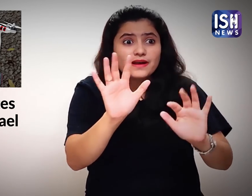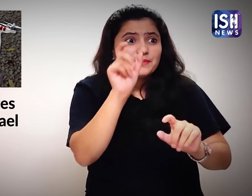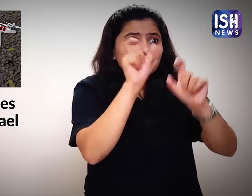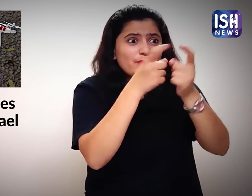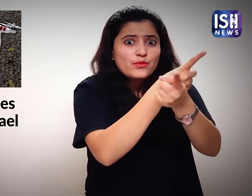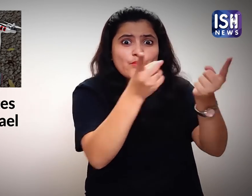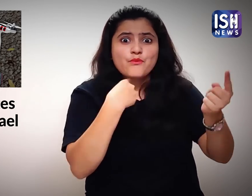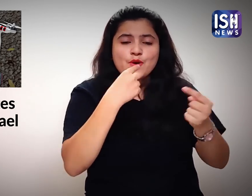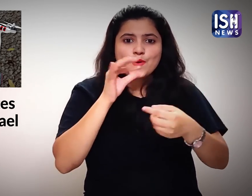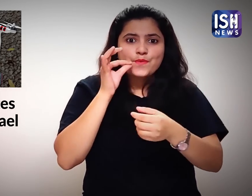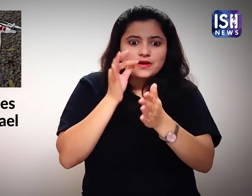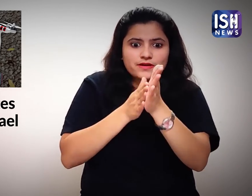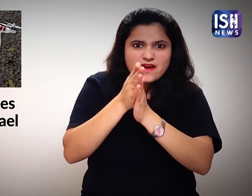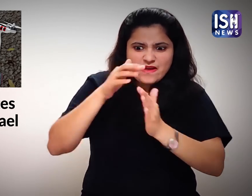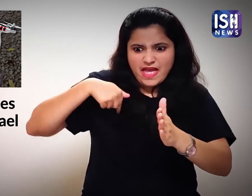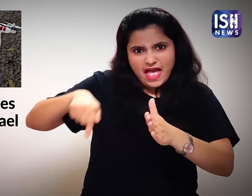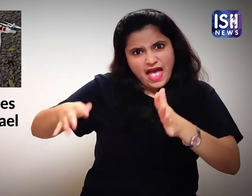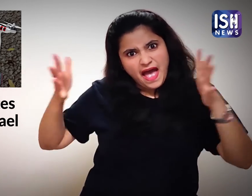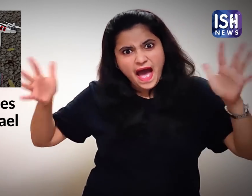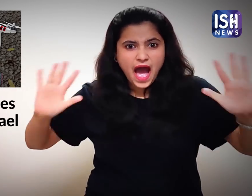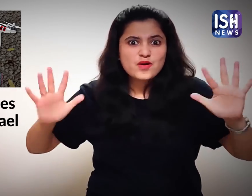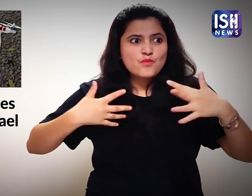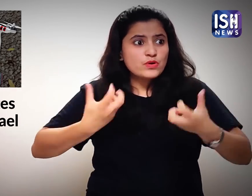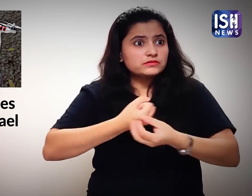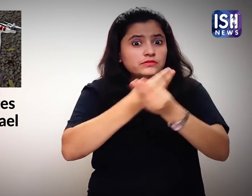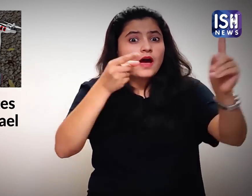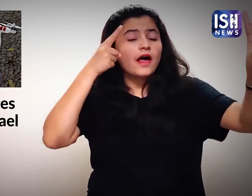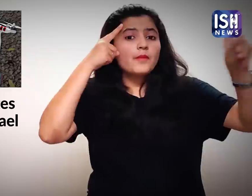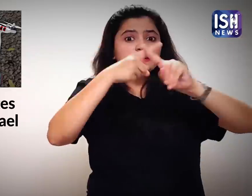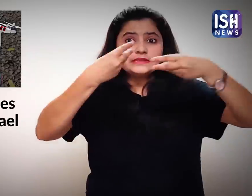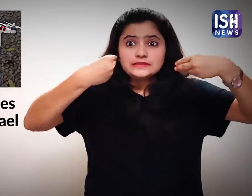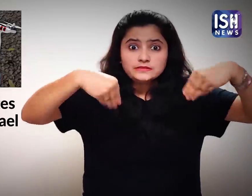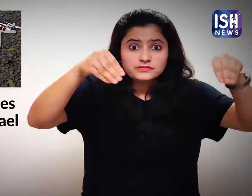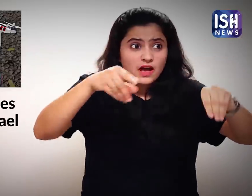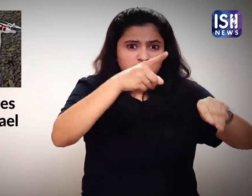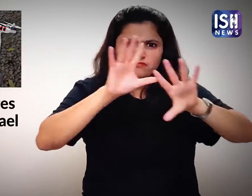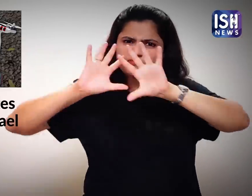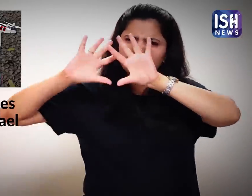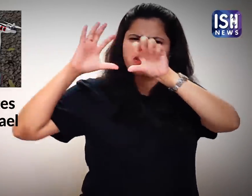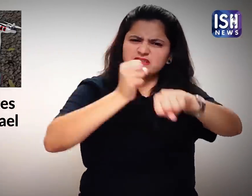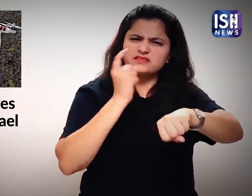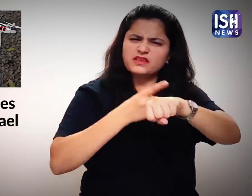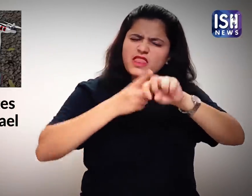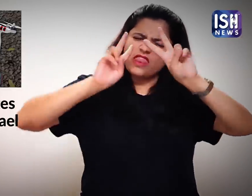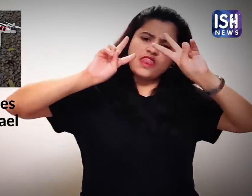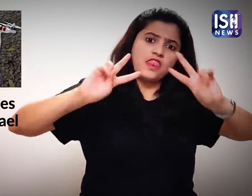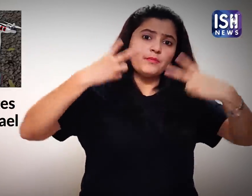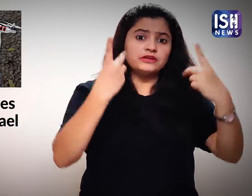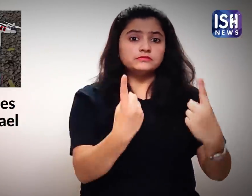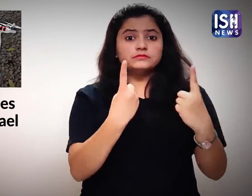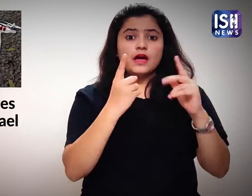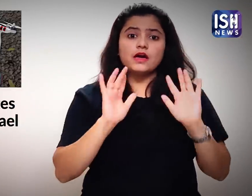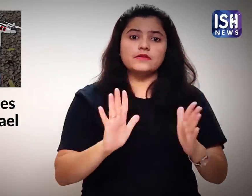If a large amount is kept for distribution and the person is caught, then strict punishment will be given.